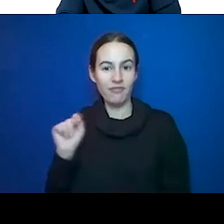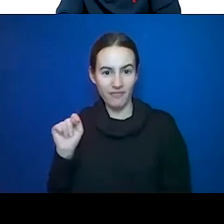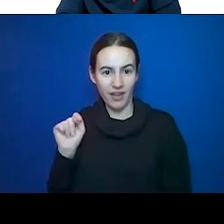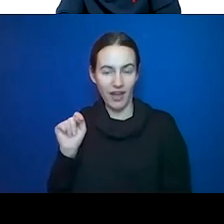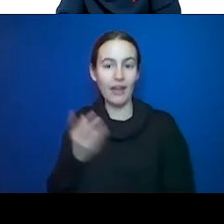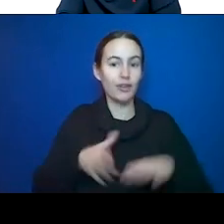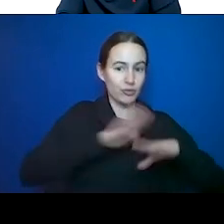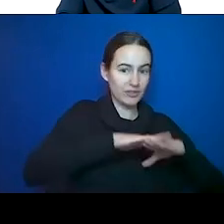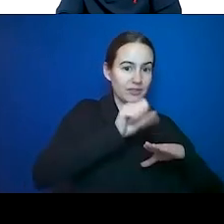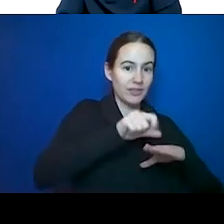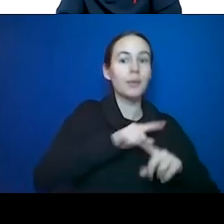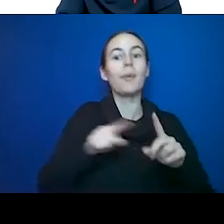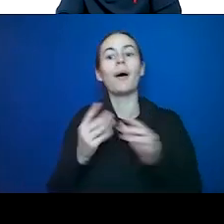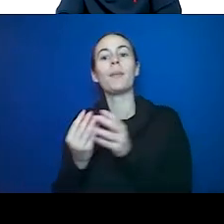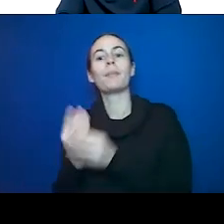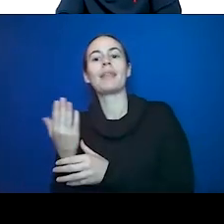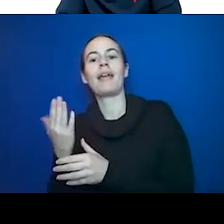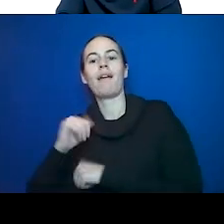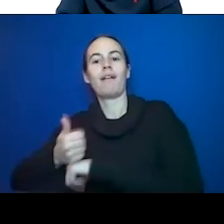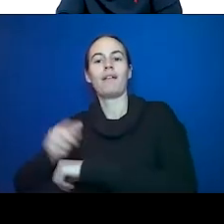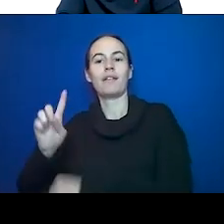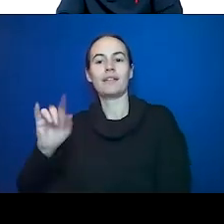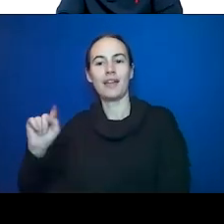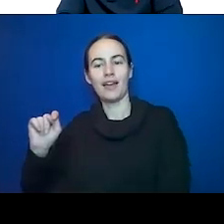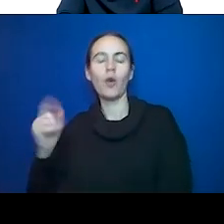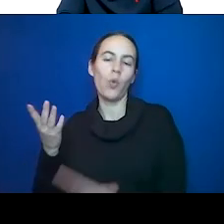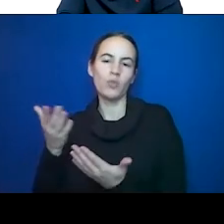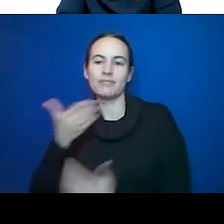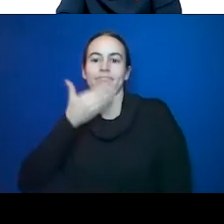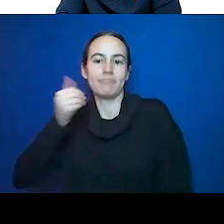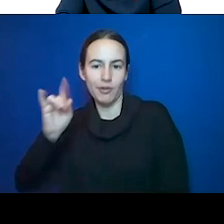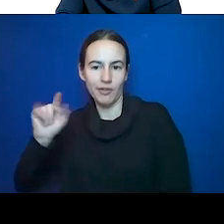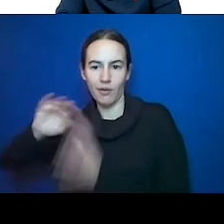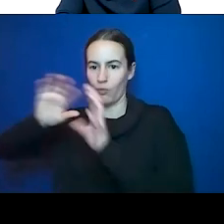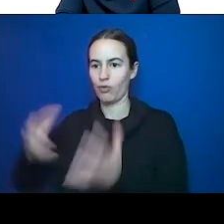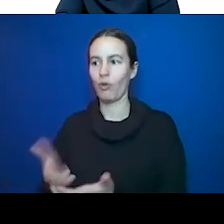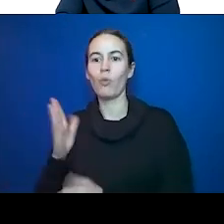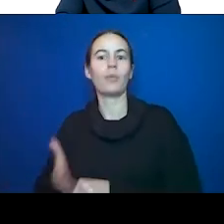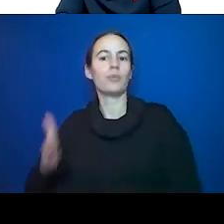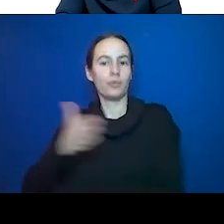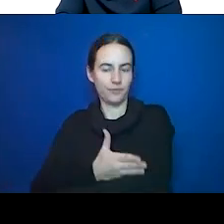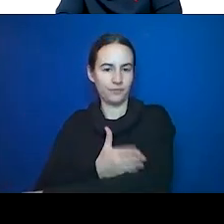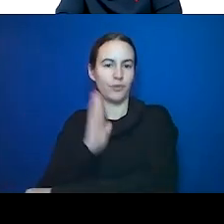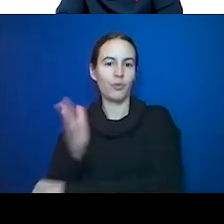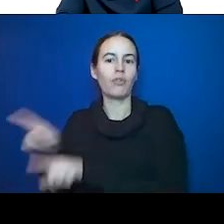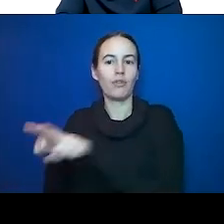diet, improves these things. This CRP level. This is a marker